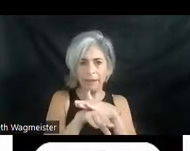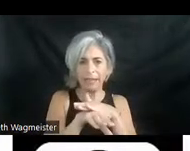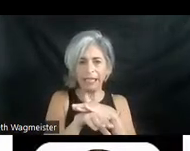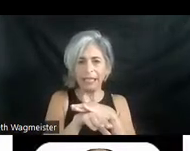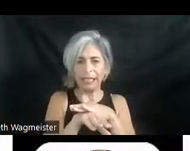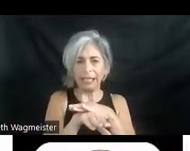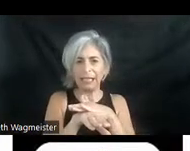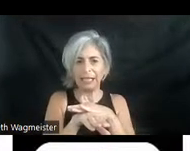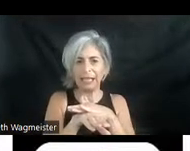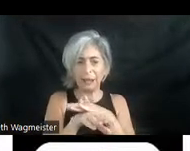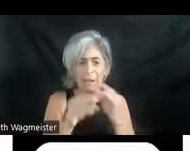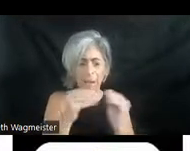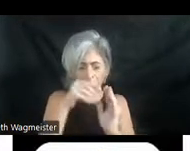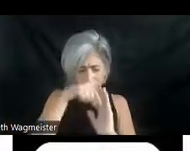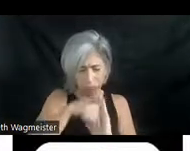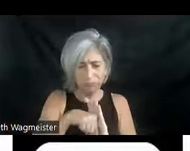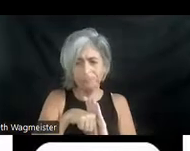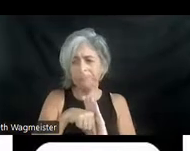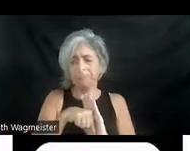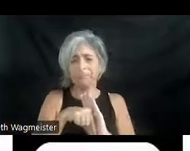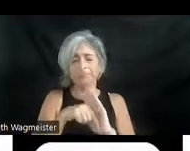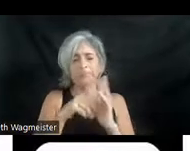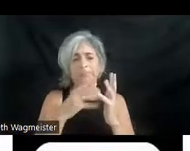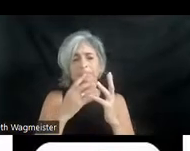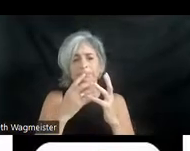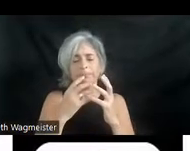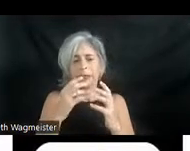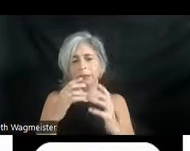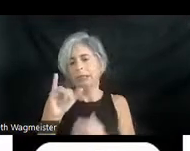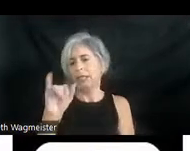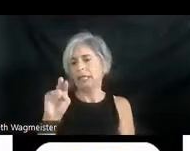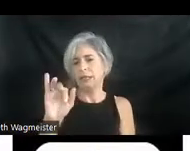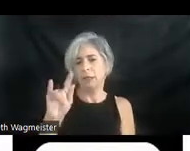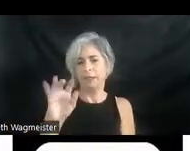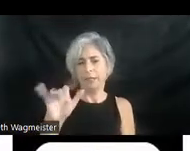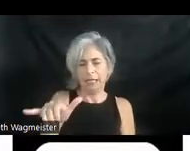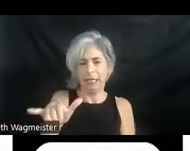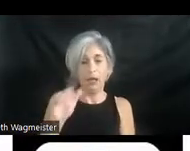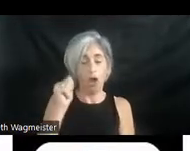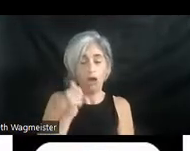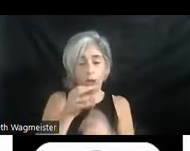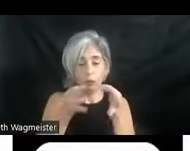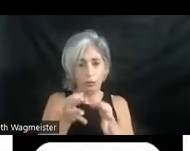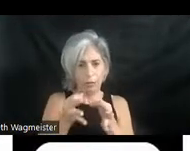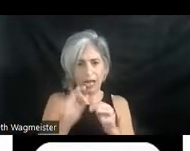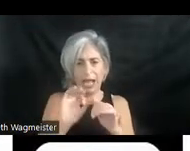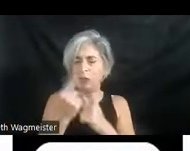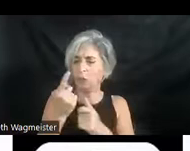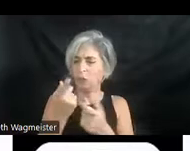even more intimately? Audio description in particular. How does one do this as an aesthetic